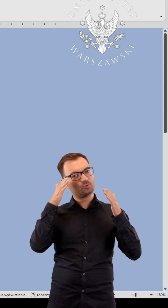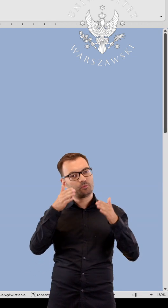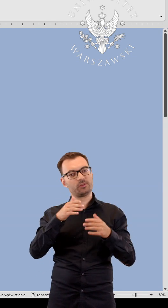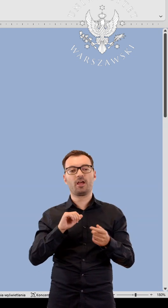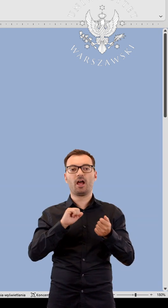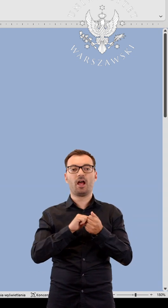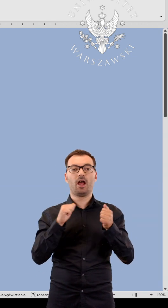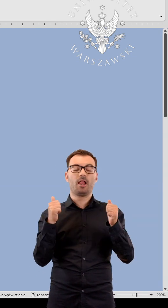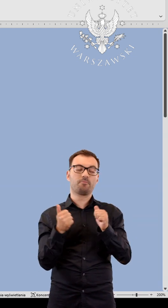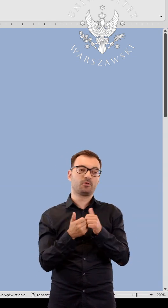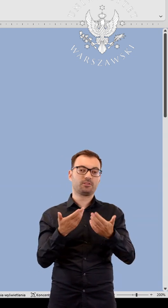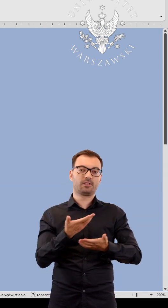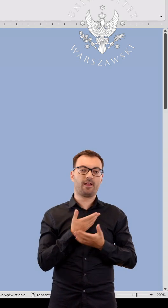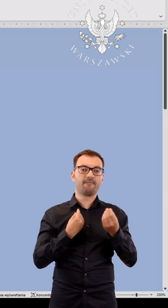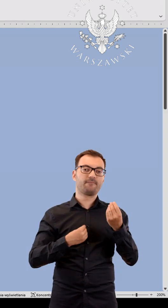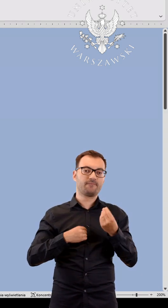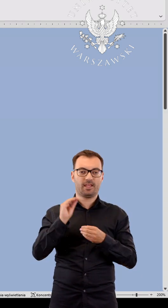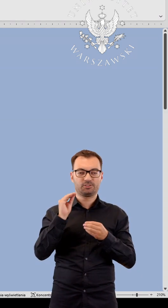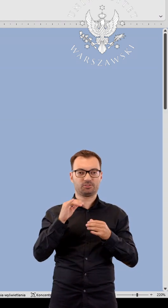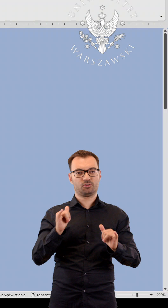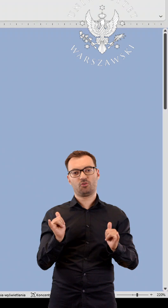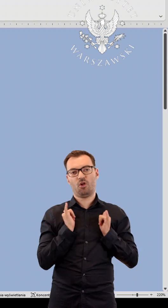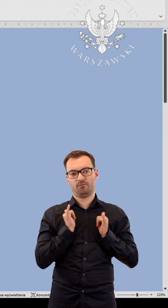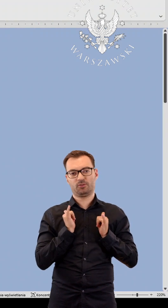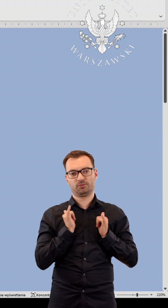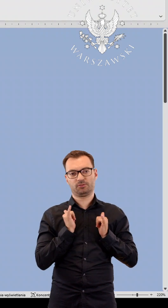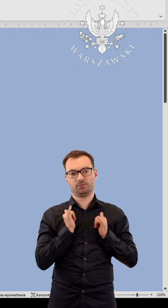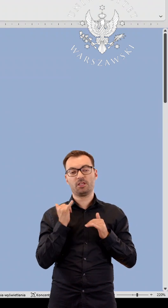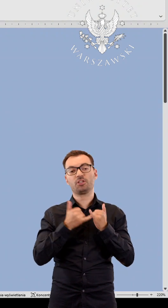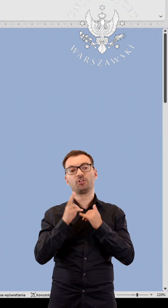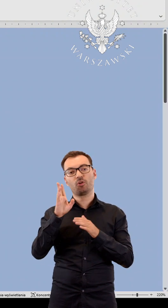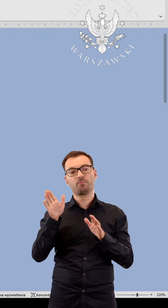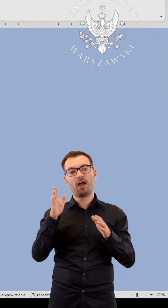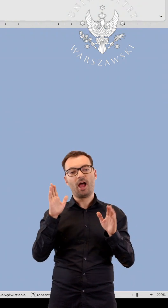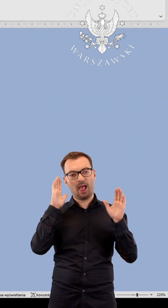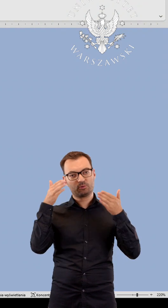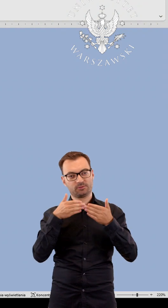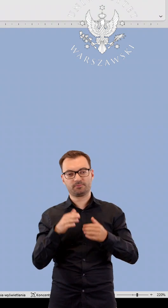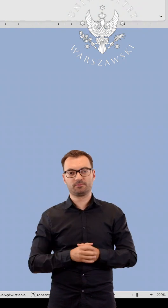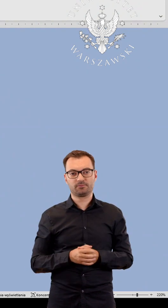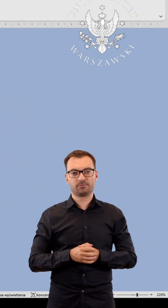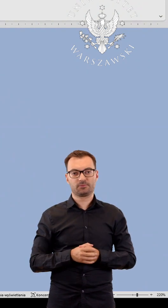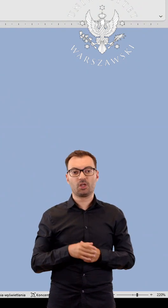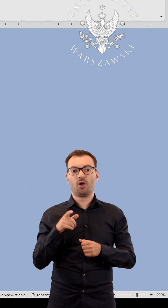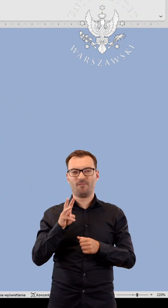or make reading more comfortable for people on the autism spectrum. A big advantage of Microsoft's solution